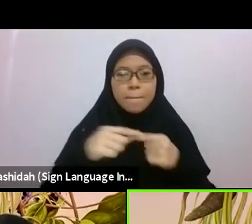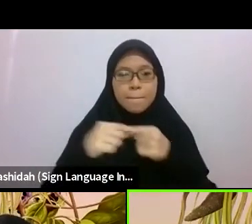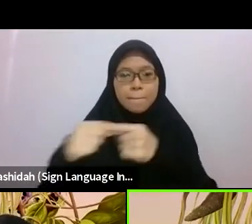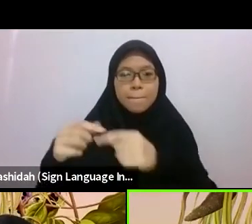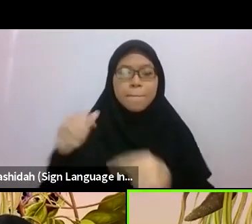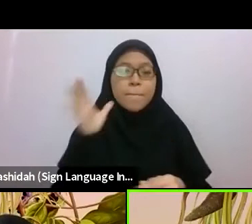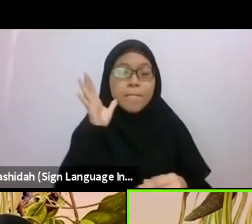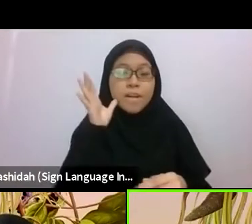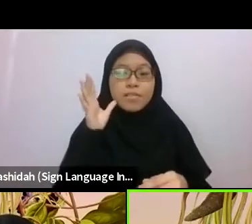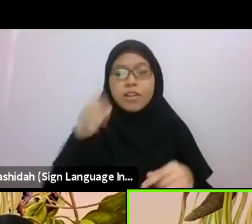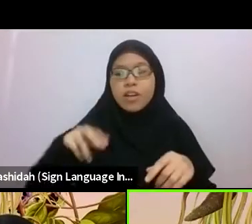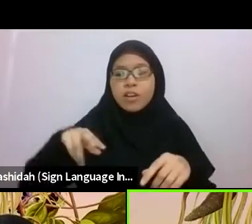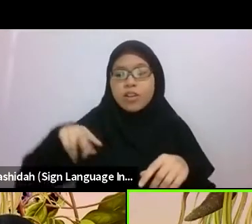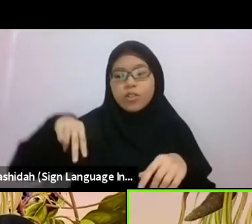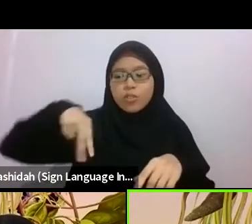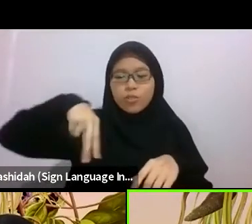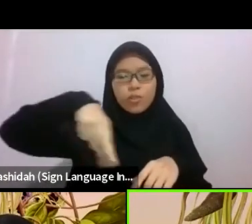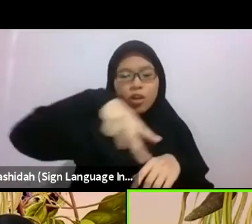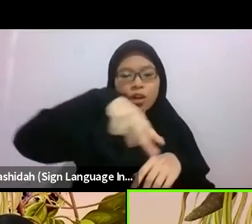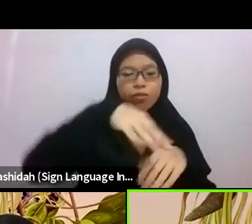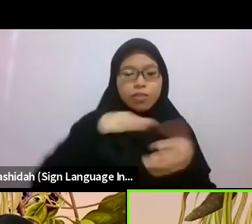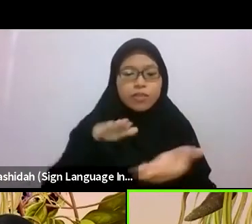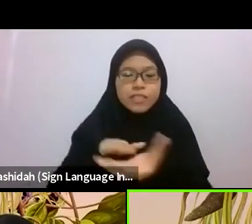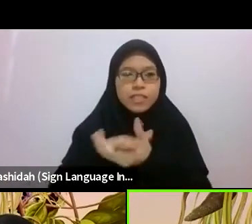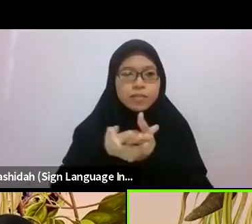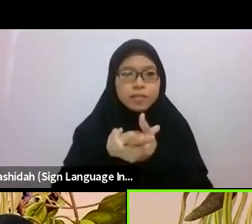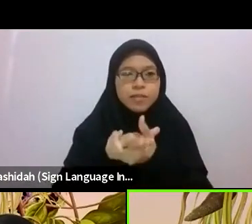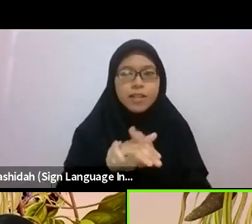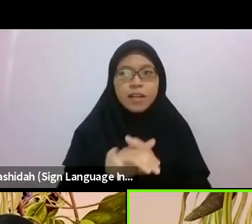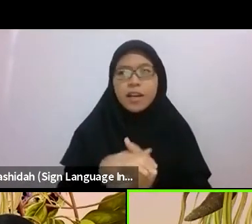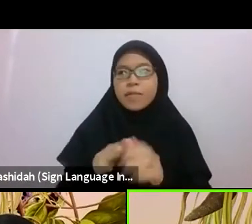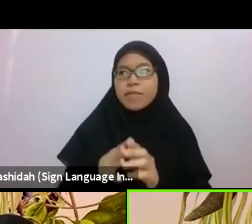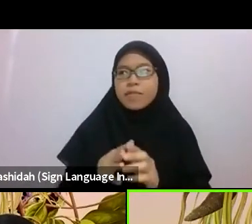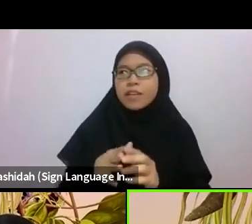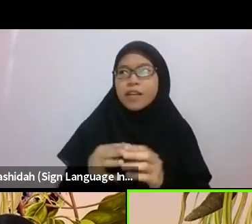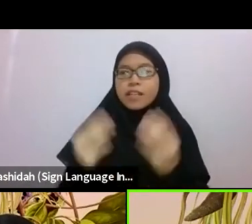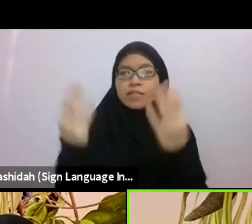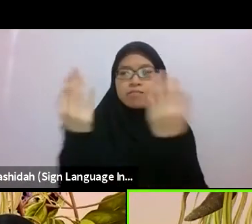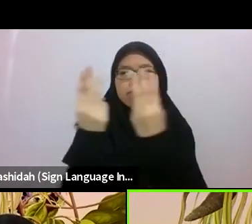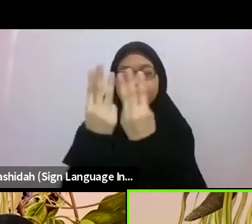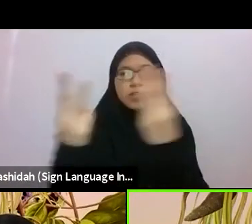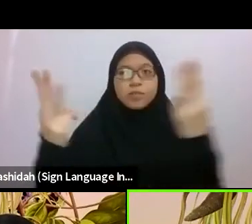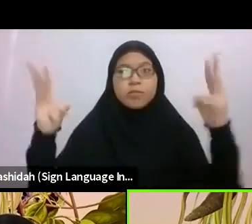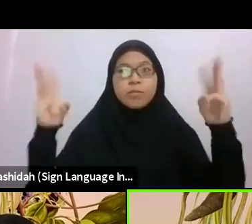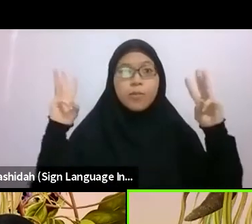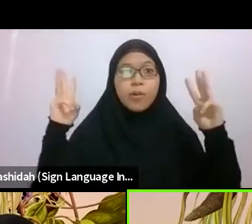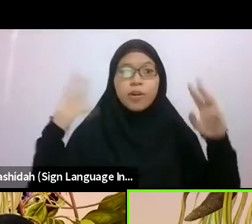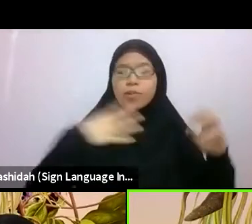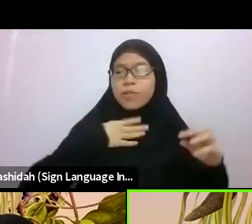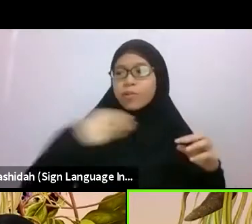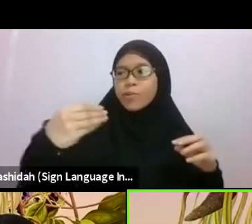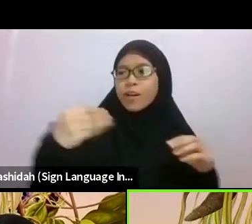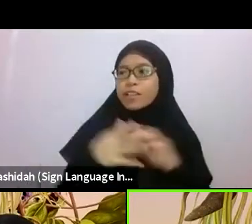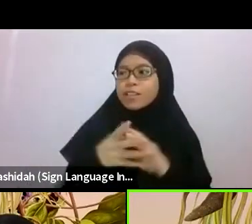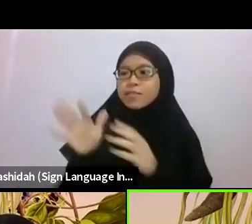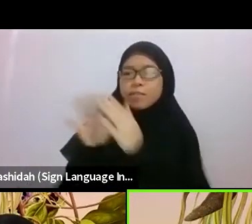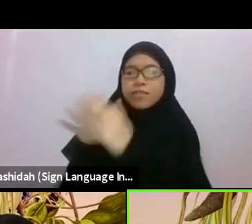my fingers trailing the white walls of the corridor, fingering the peeled beige paint of the metal staircase.